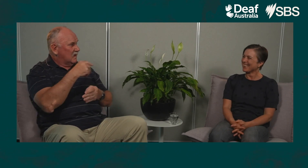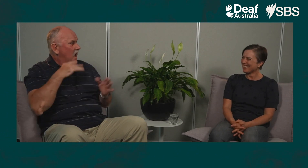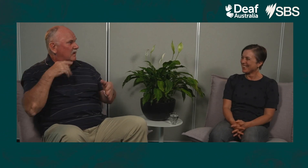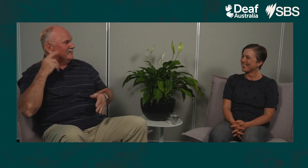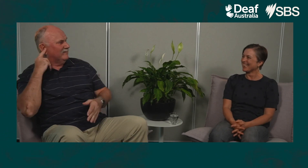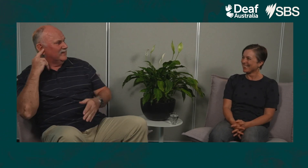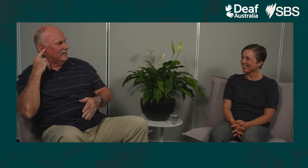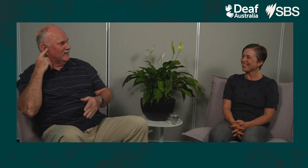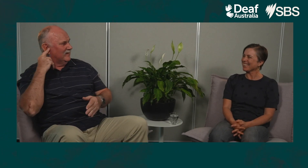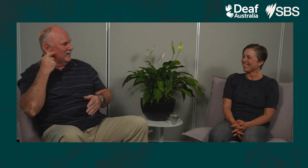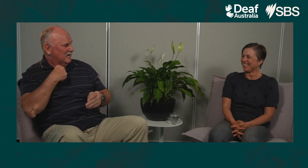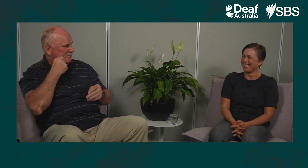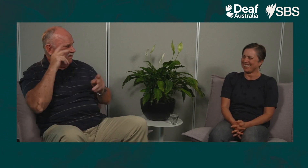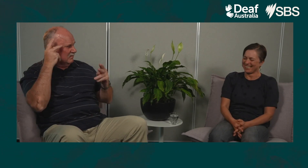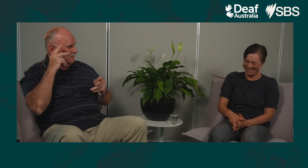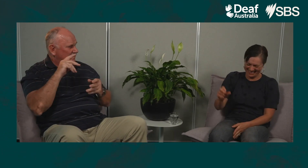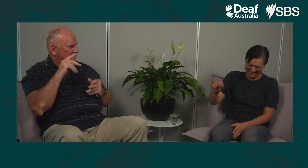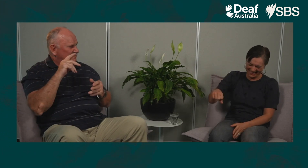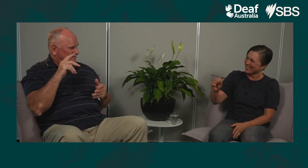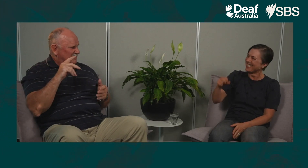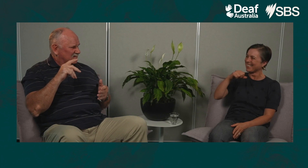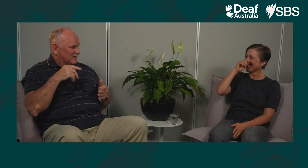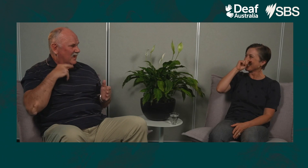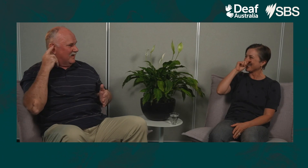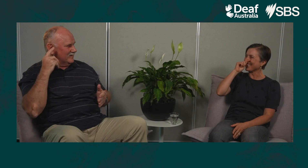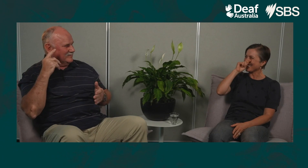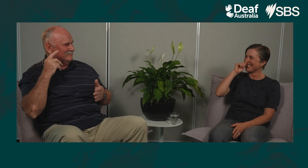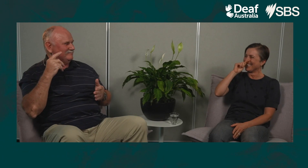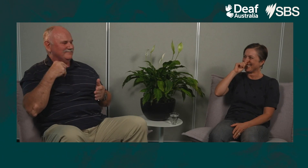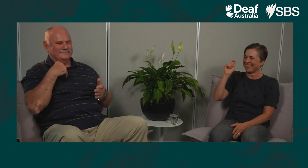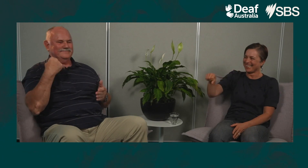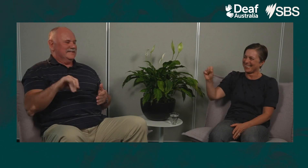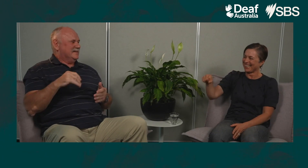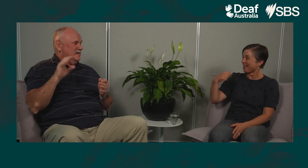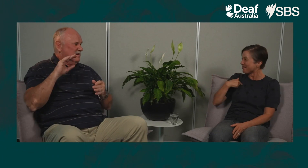they’re only looking out the window. They didn't actually speak to you”. And almost being paranoid about whether you've been spoken to and you didn't hear it.